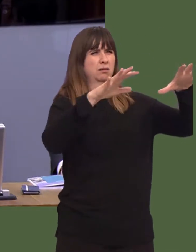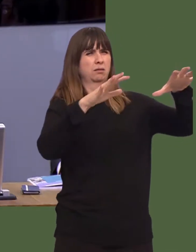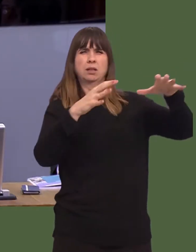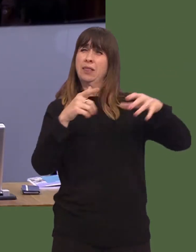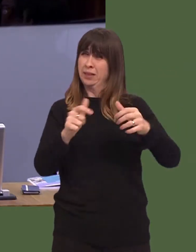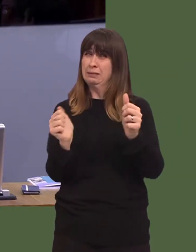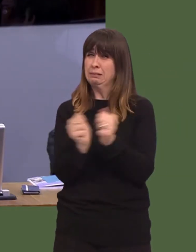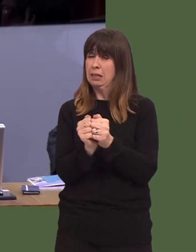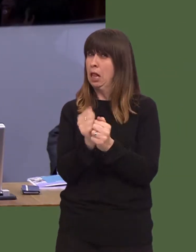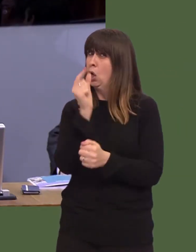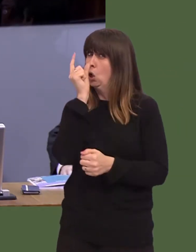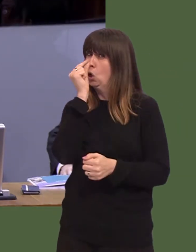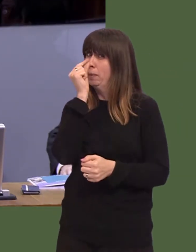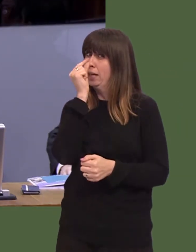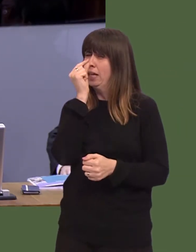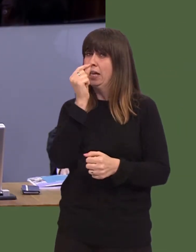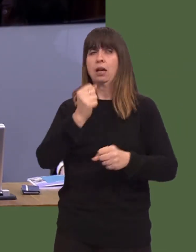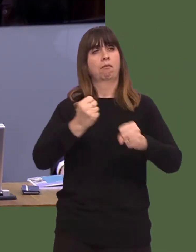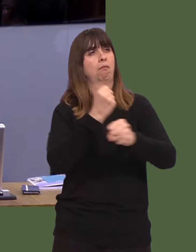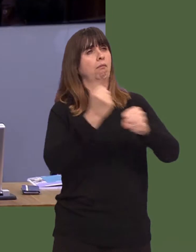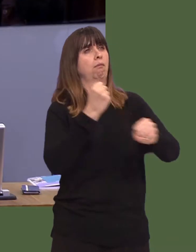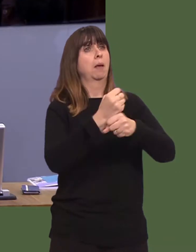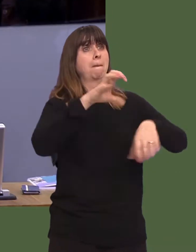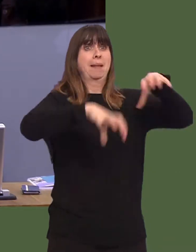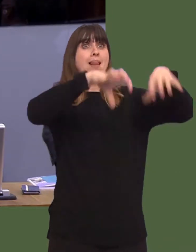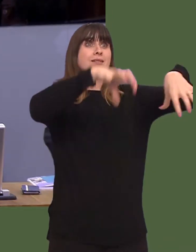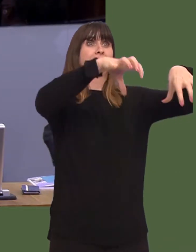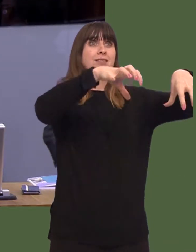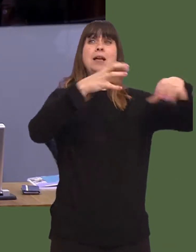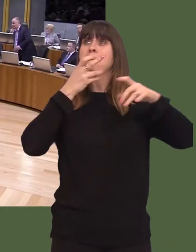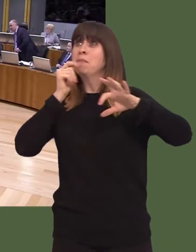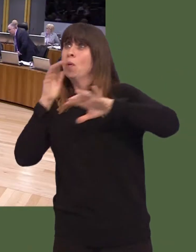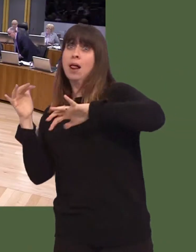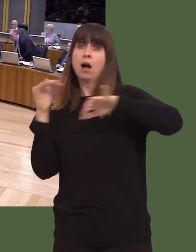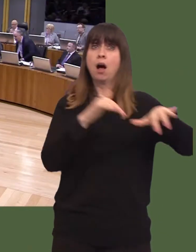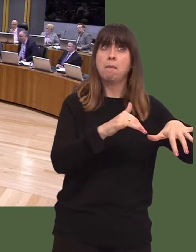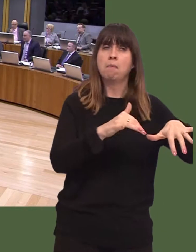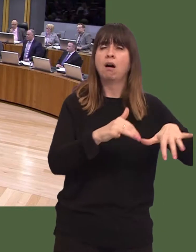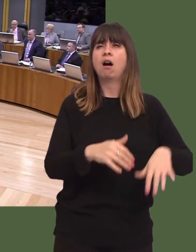be a ëbuild it for people to comeí, rather than investing in the people of the region? Carwyn Jones: No, I donít think thatís fair.